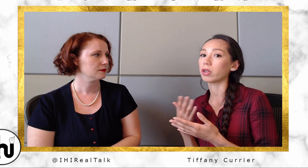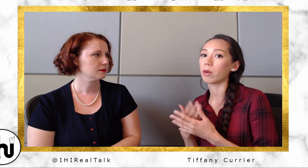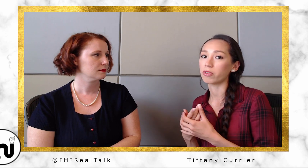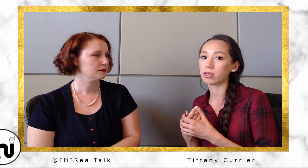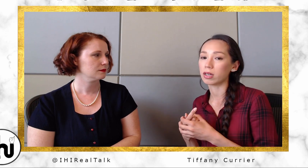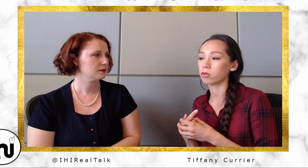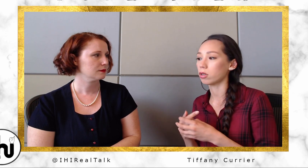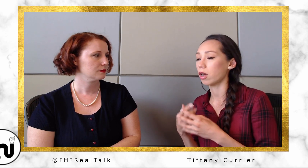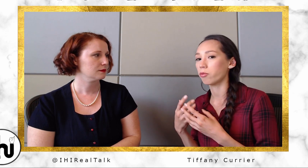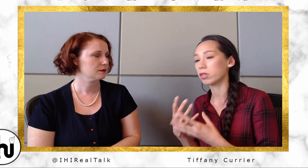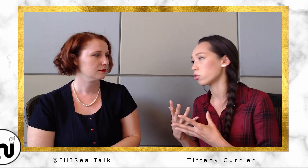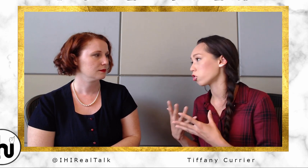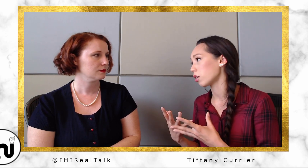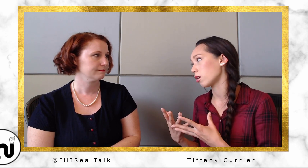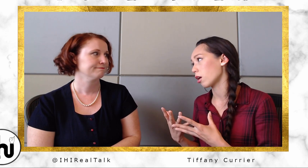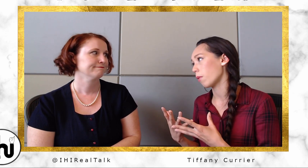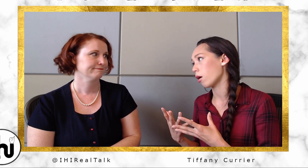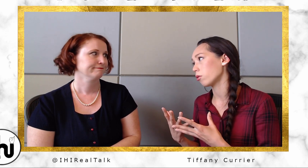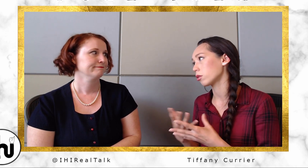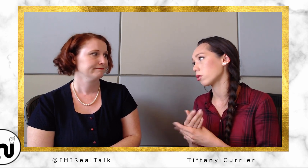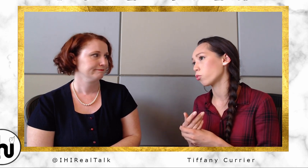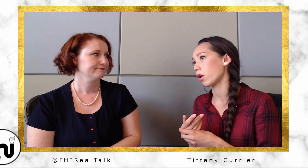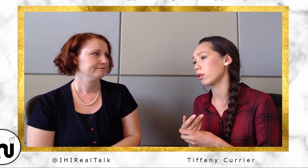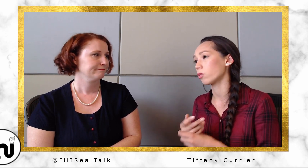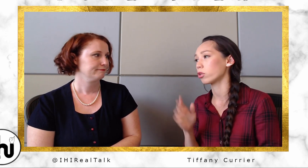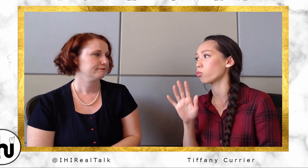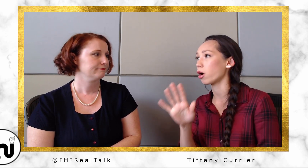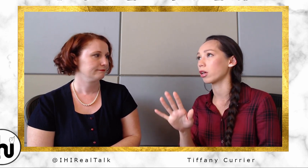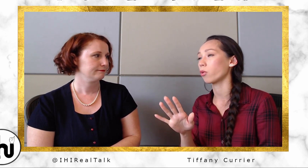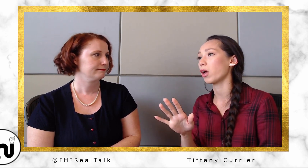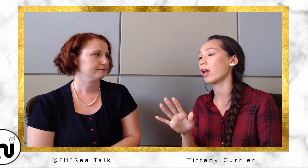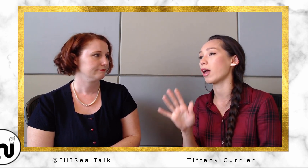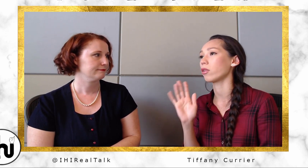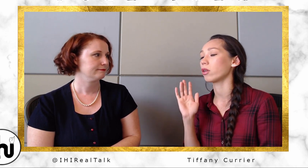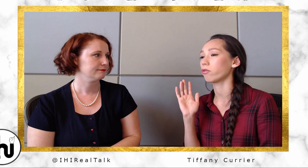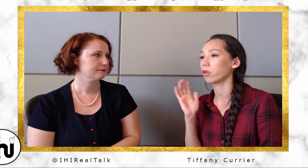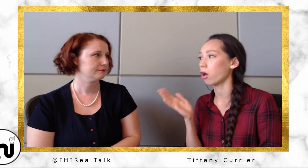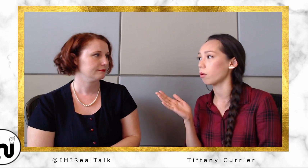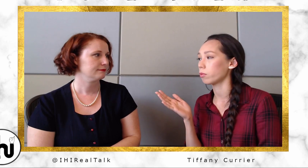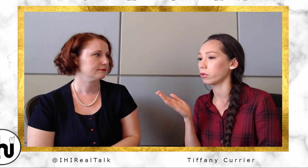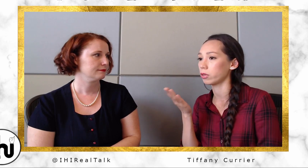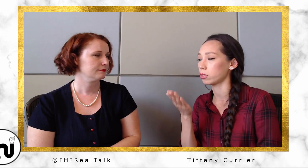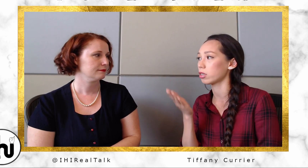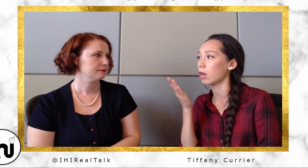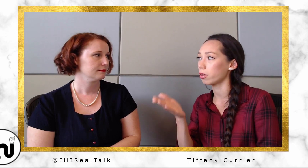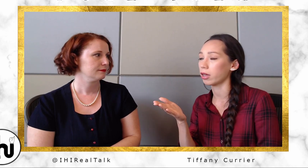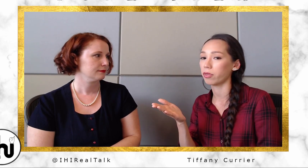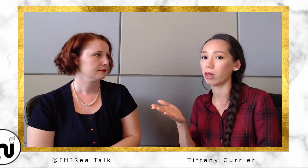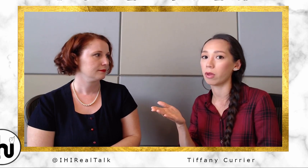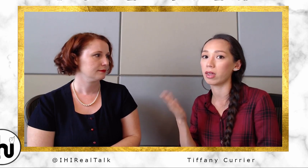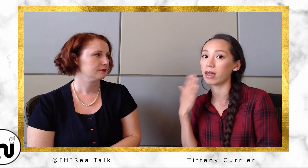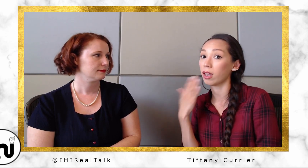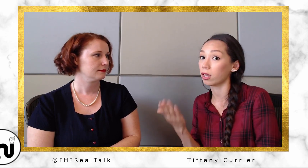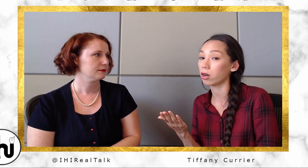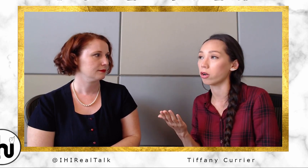emphasize there's a lot of misunderstanding about when someone's walking away, and if the cop is yelling at them, and they can't hear, and they